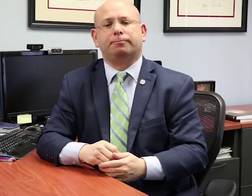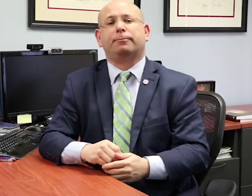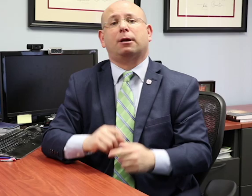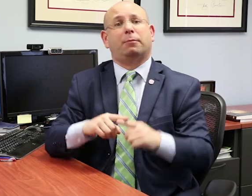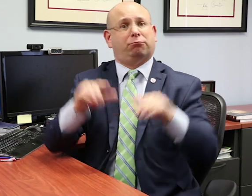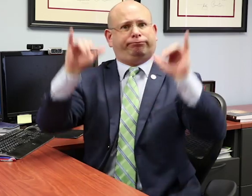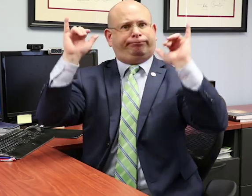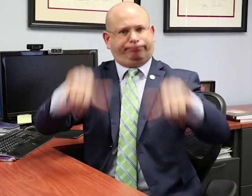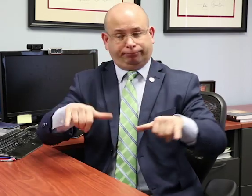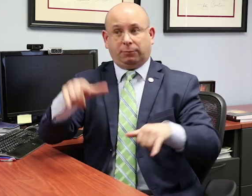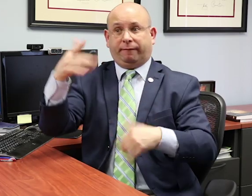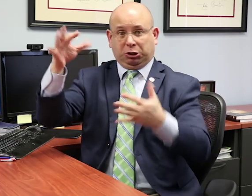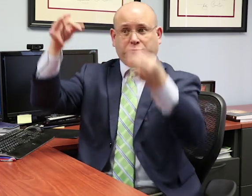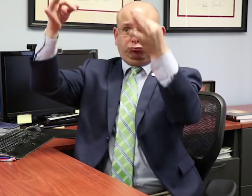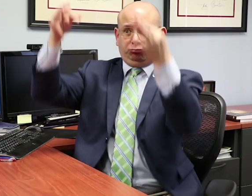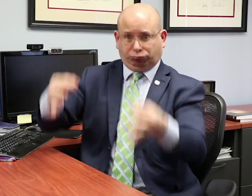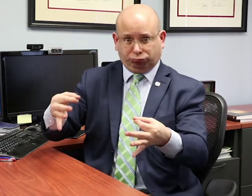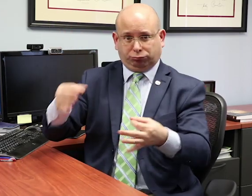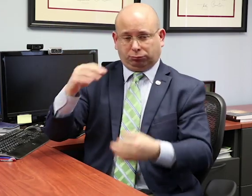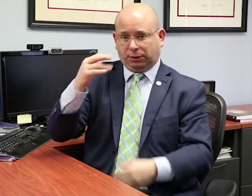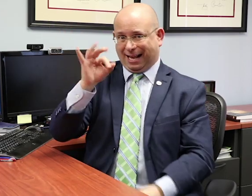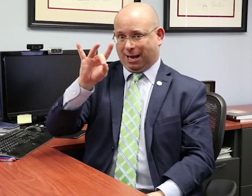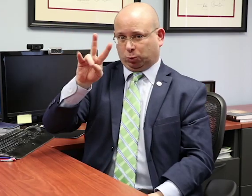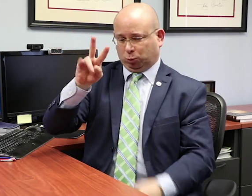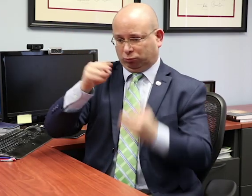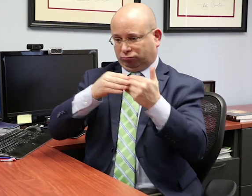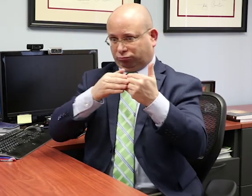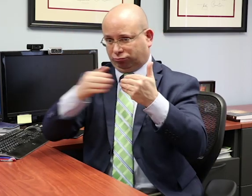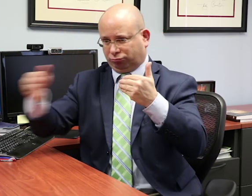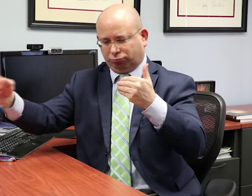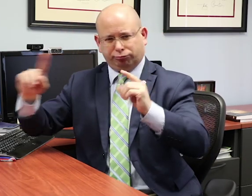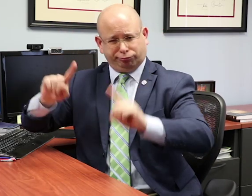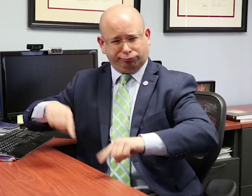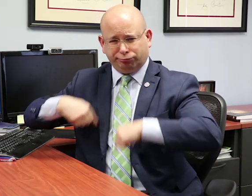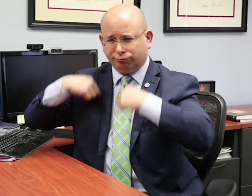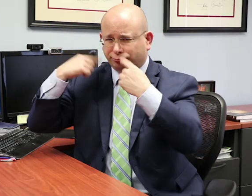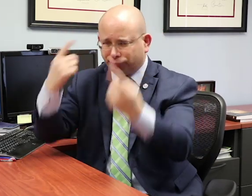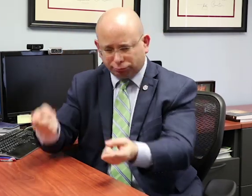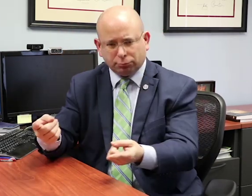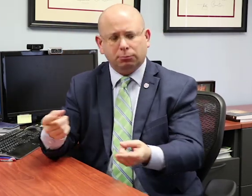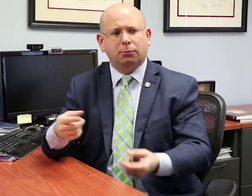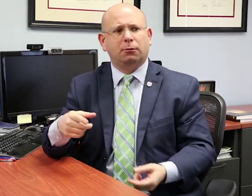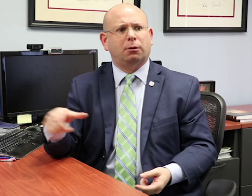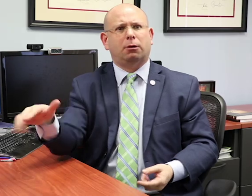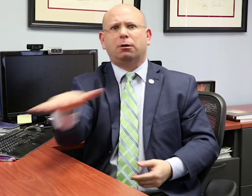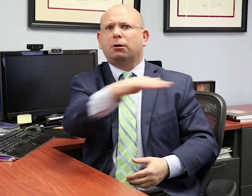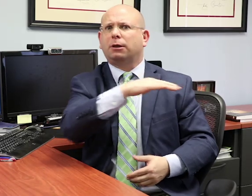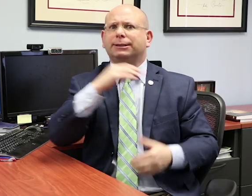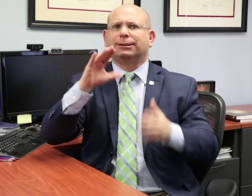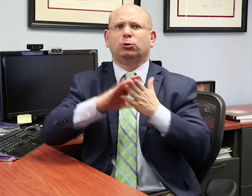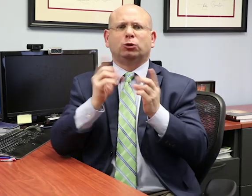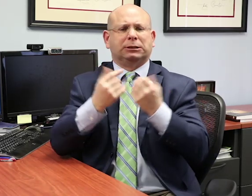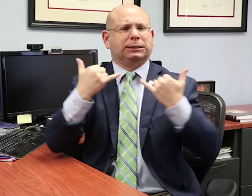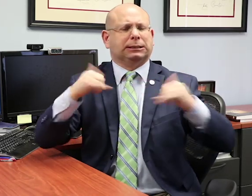After this Rowley Supreme Court decision in 1982, school districts all over the country still struggled to determine the level of educational services to give to each student with disabilities and